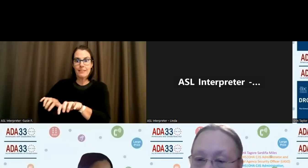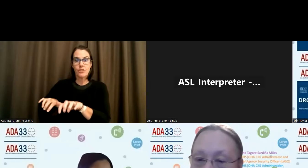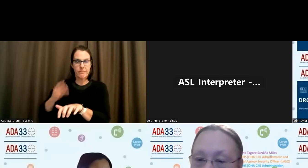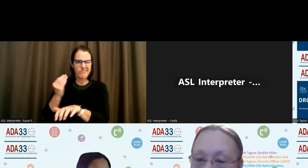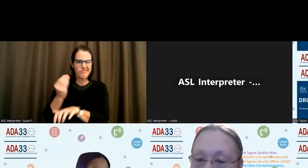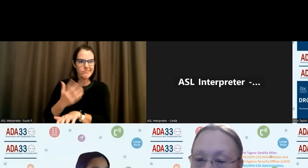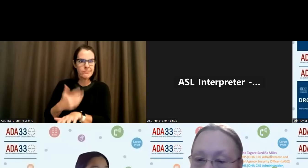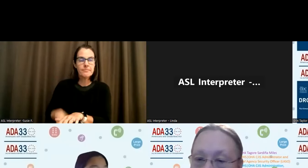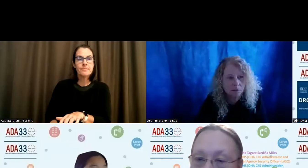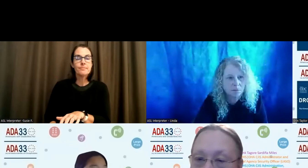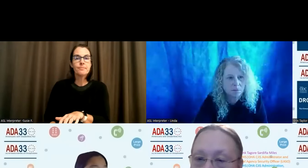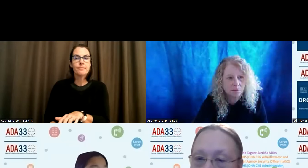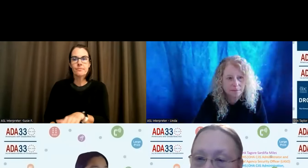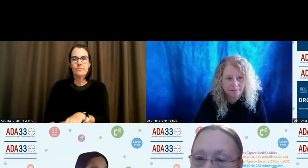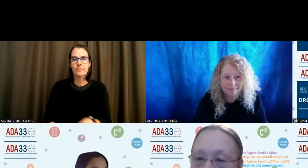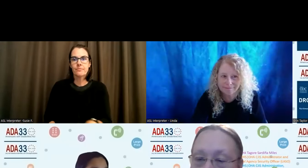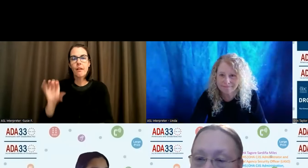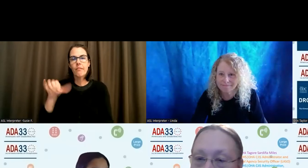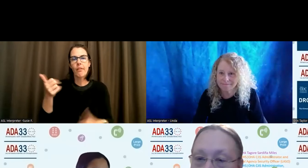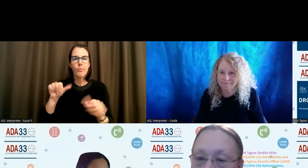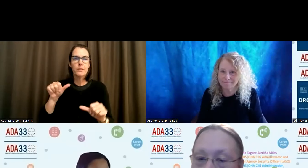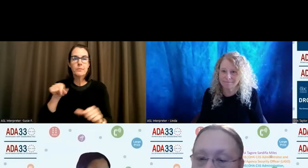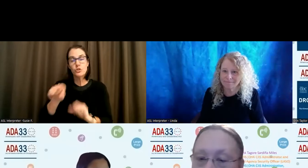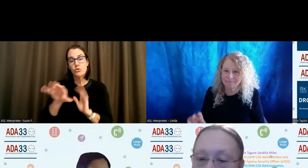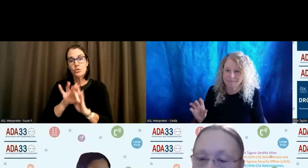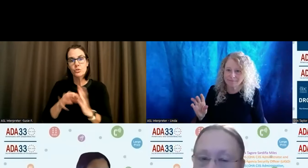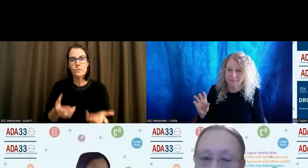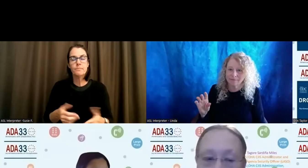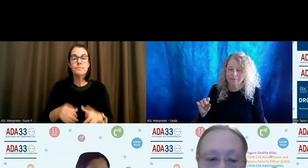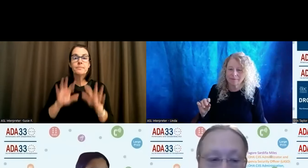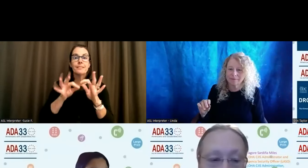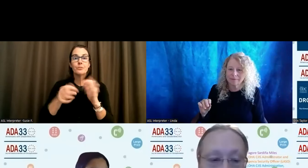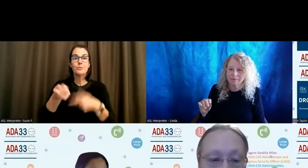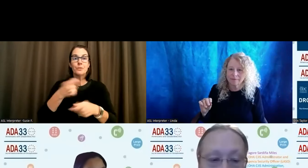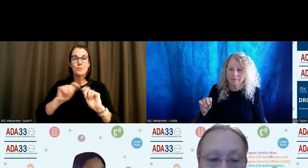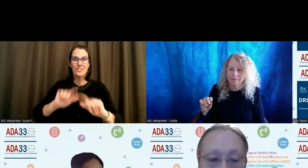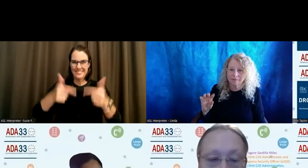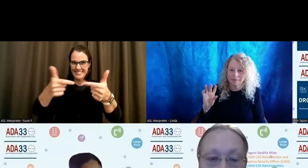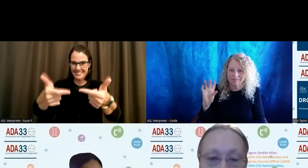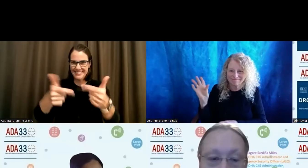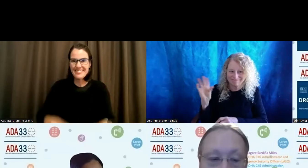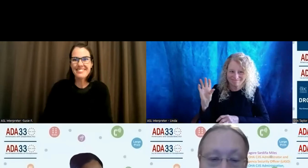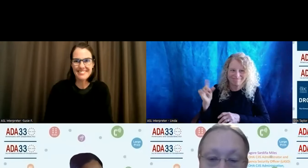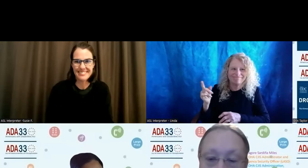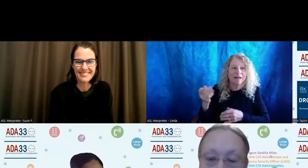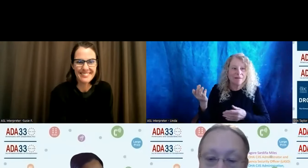In terms of other possibilities this is Missy. I would I would definitely